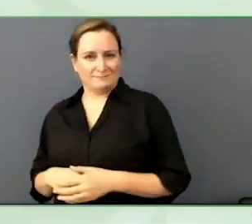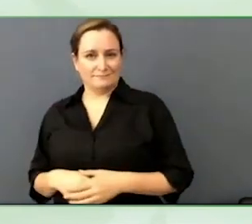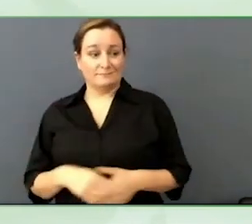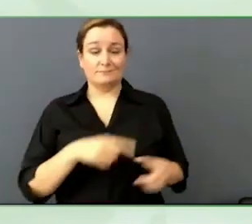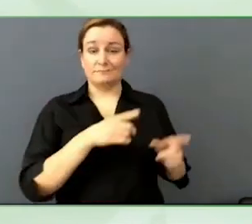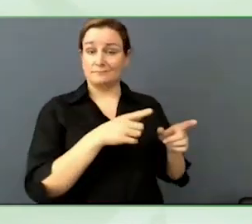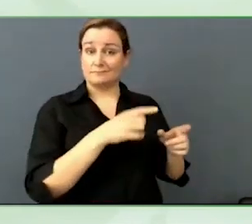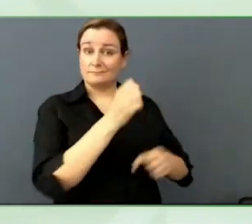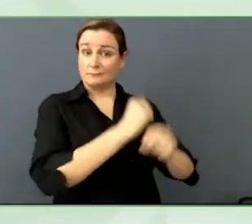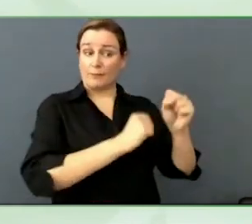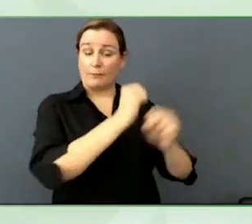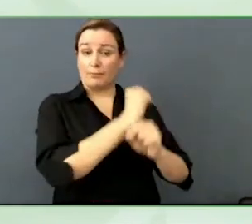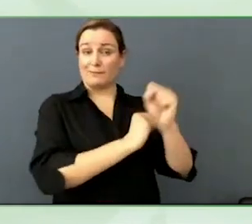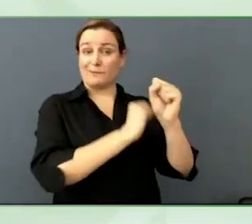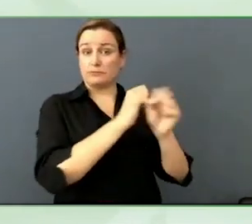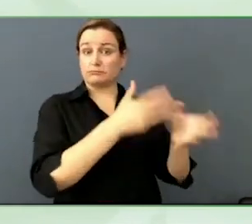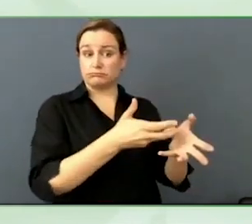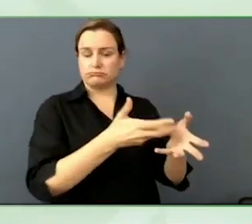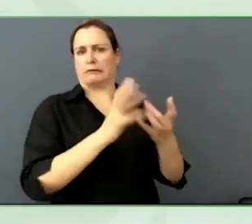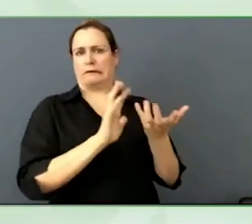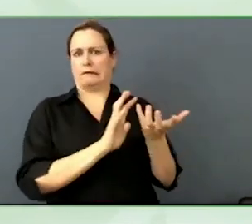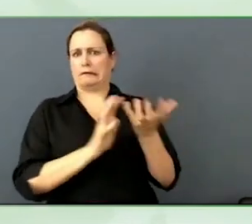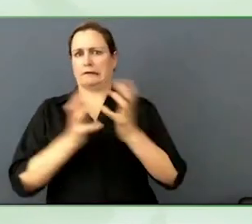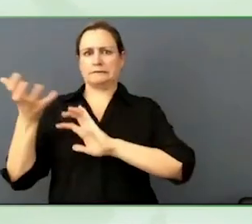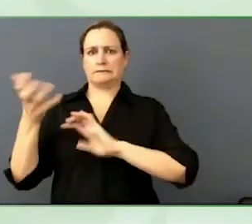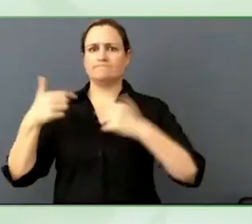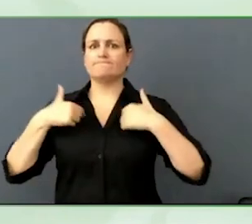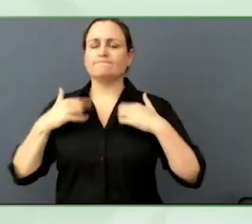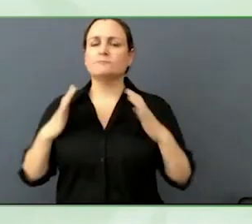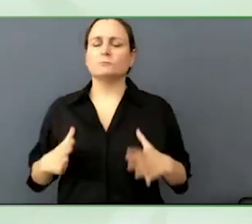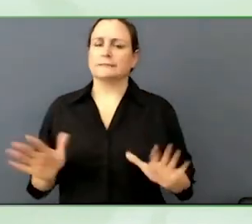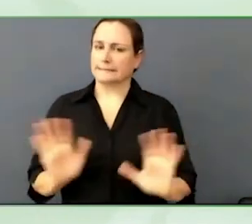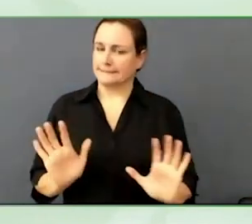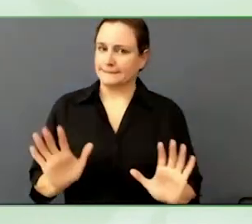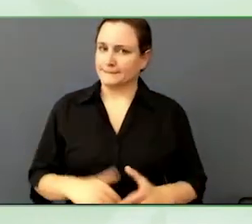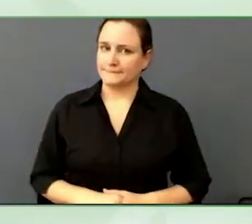types of tools and more excited than not about the development but